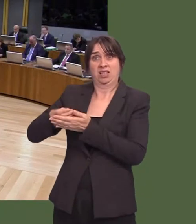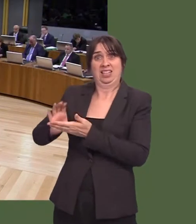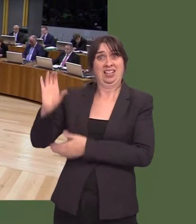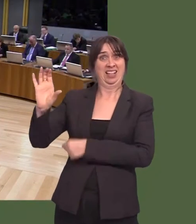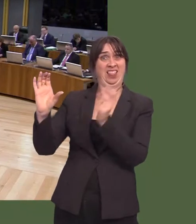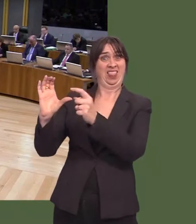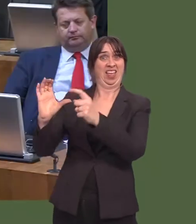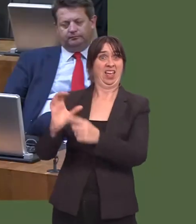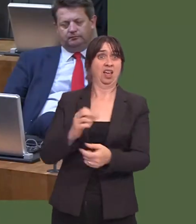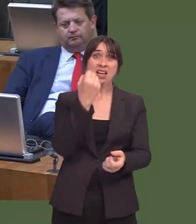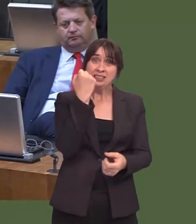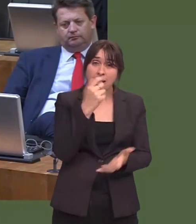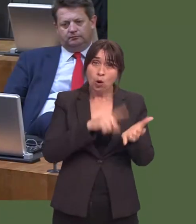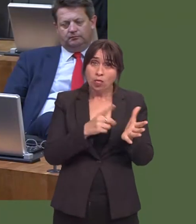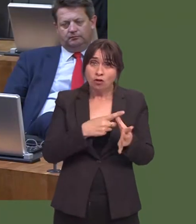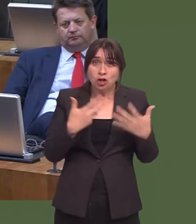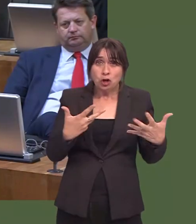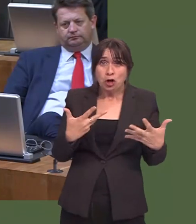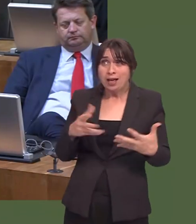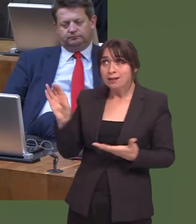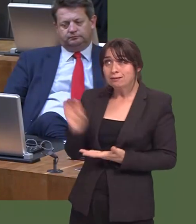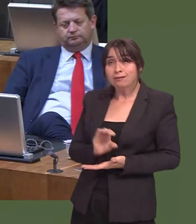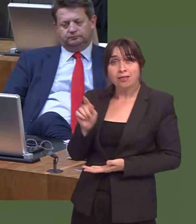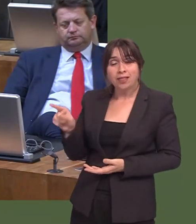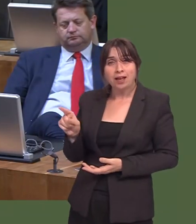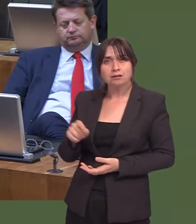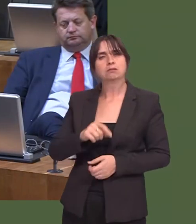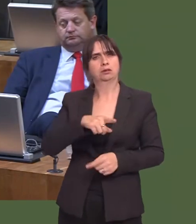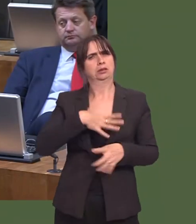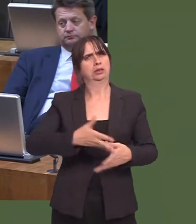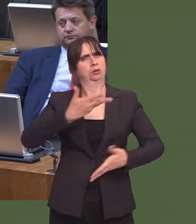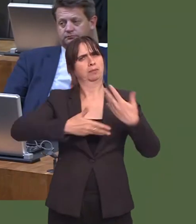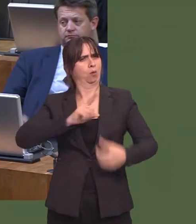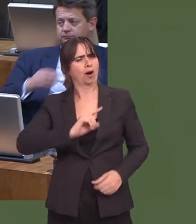of course, to explain, and a matter to be taken up with them as to why it is that they